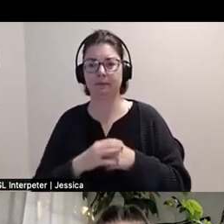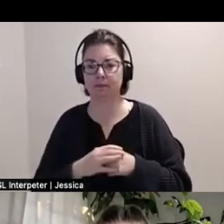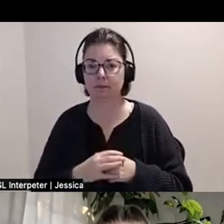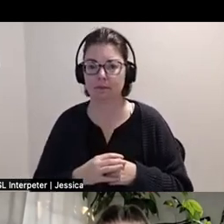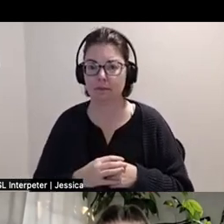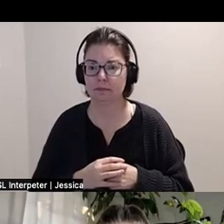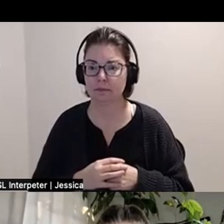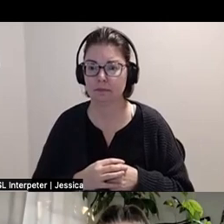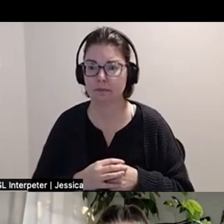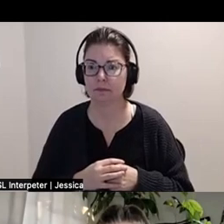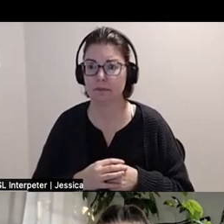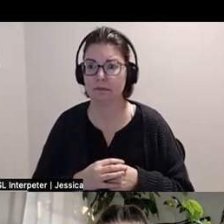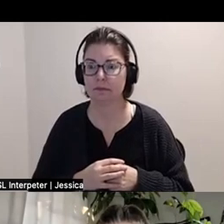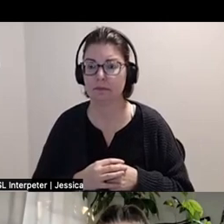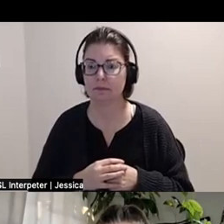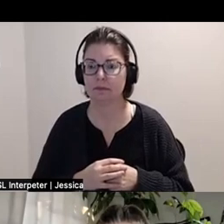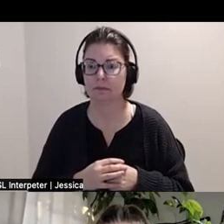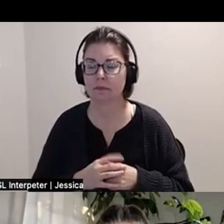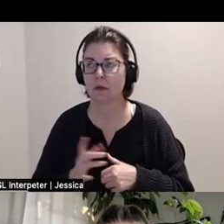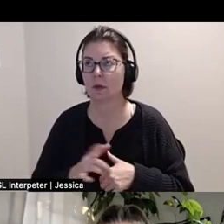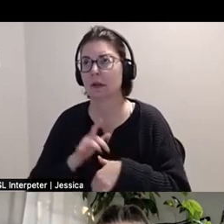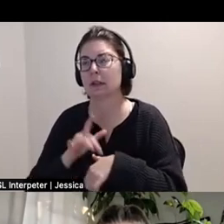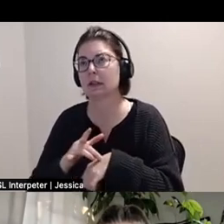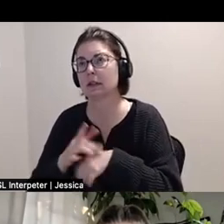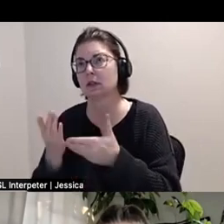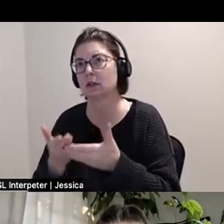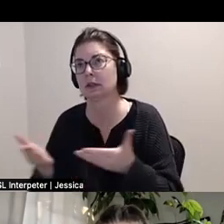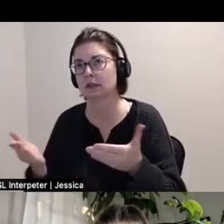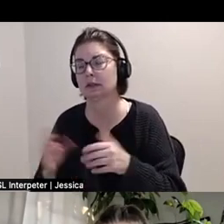And with the touch object.